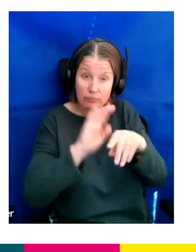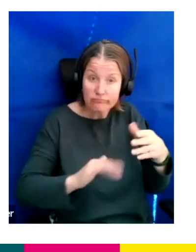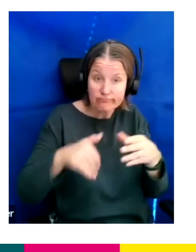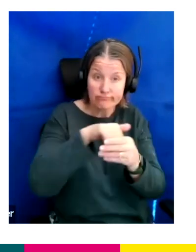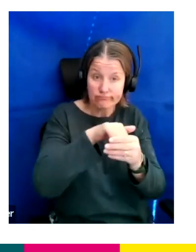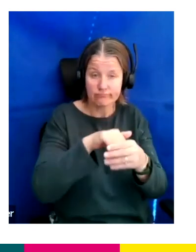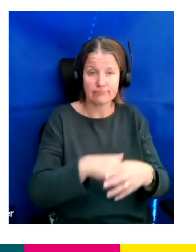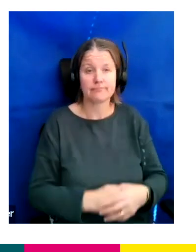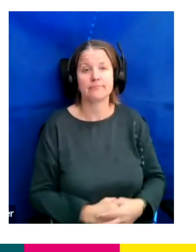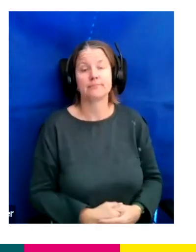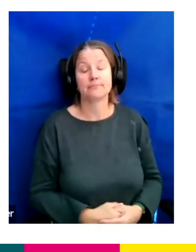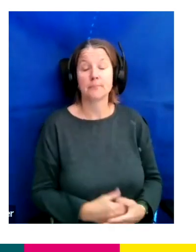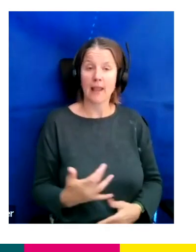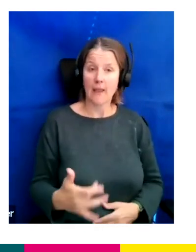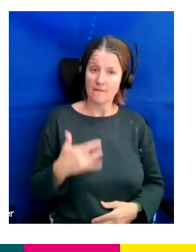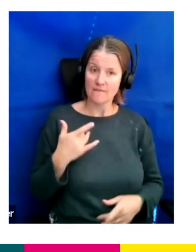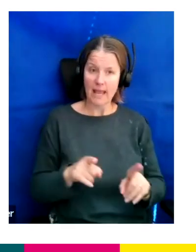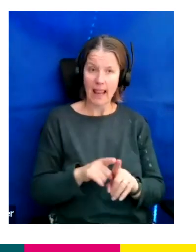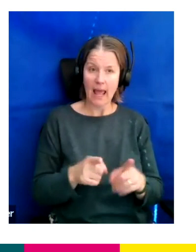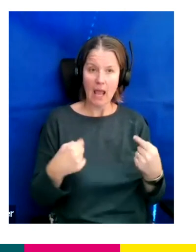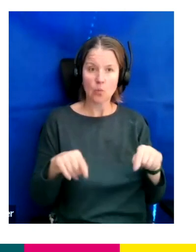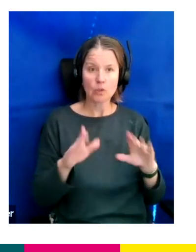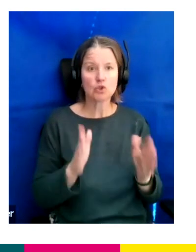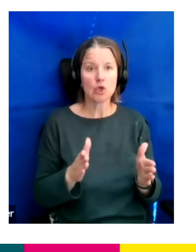So I feel like we should sort of go on very quickly cause I'm very aware of time.